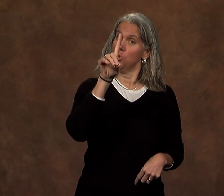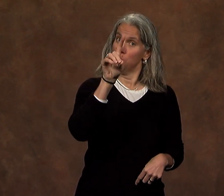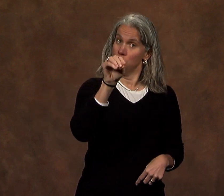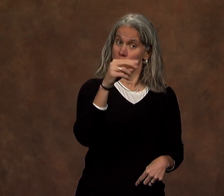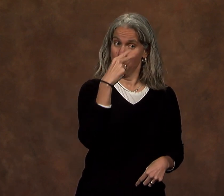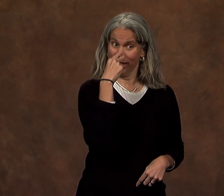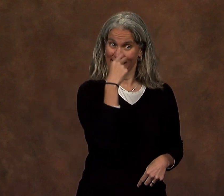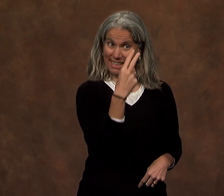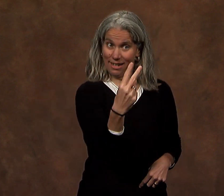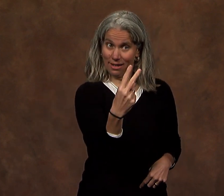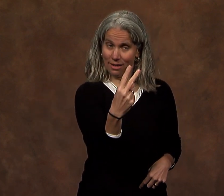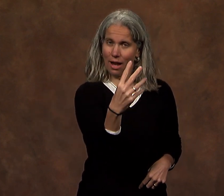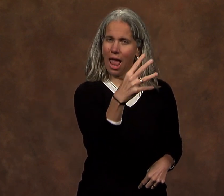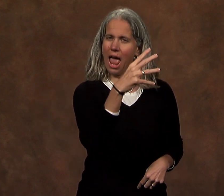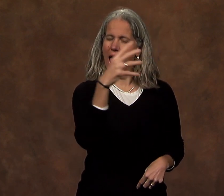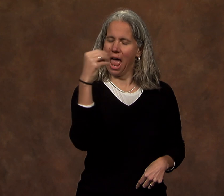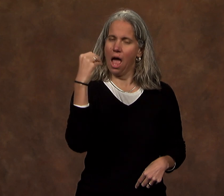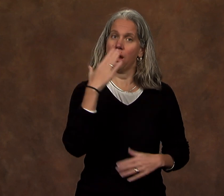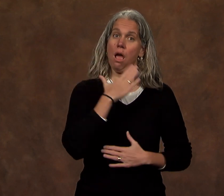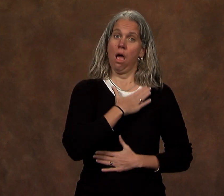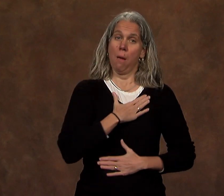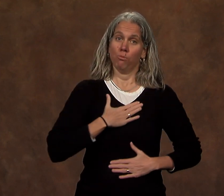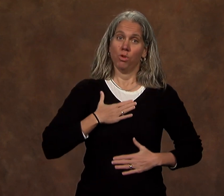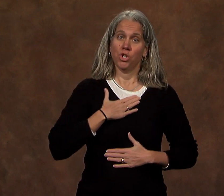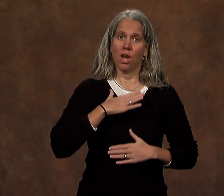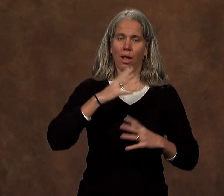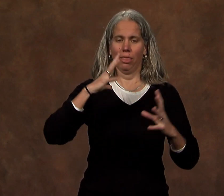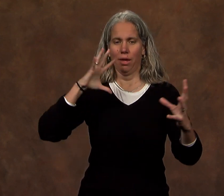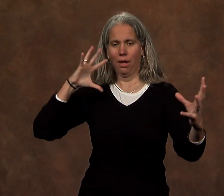But I do see, and in fact deeply appreciate,